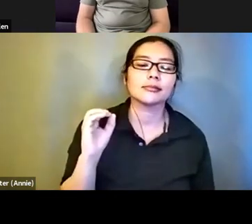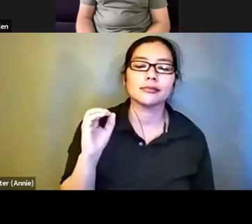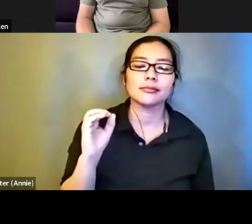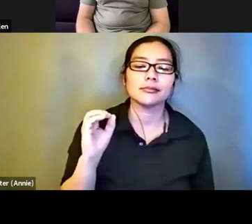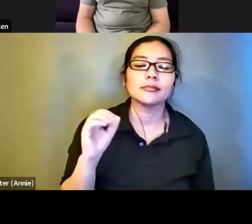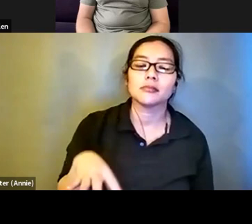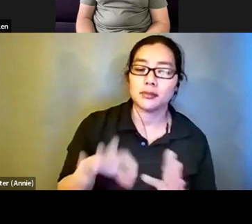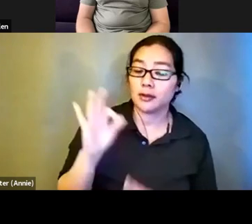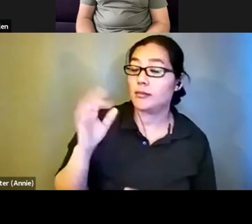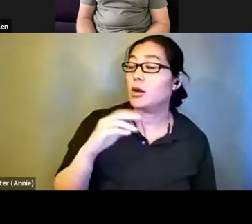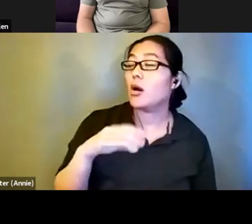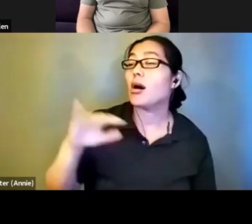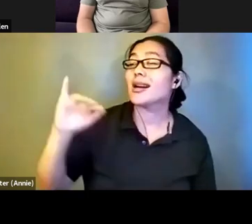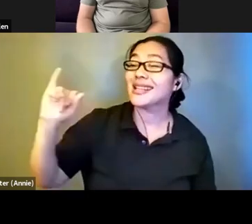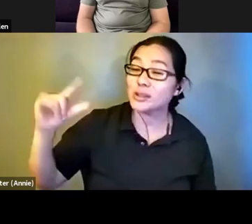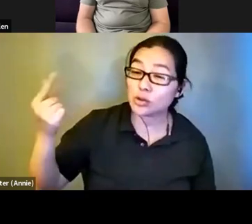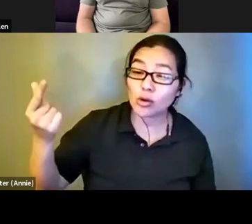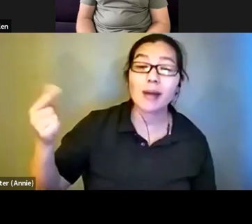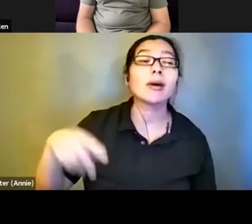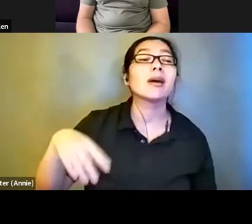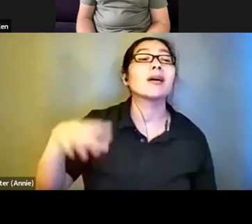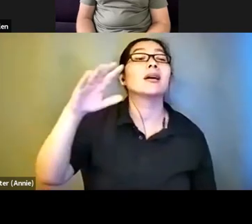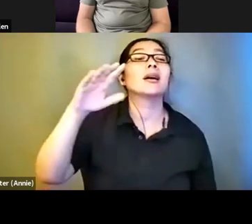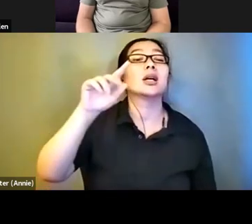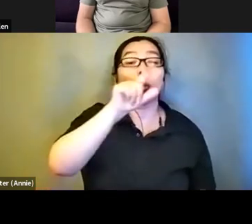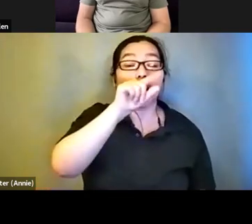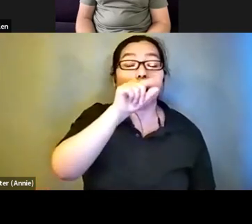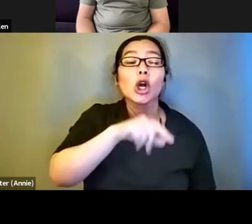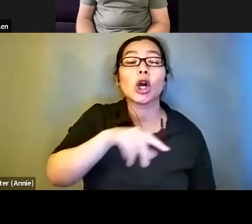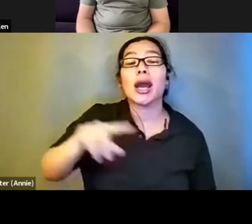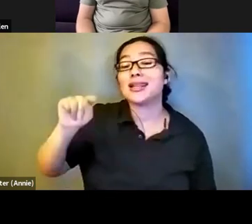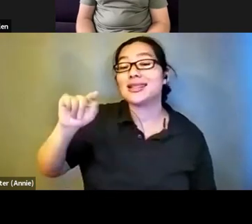Instagram, Twitter and TikTok. My handle is